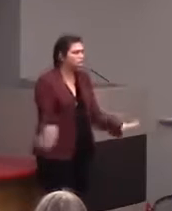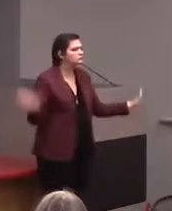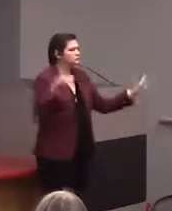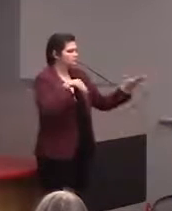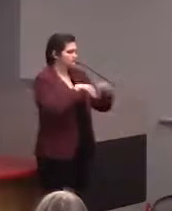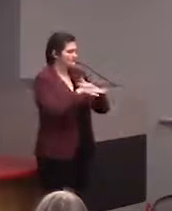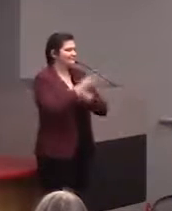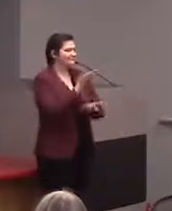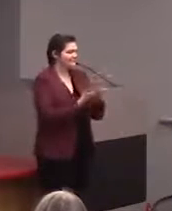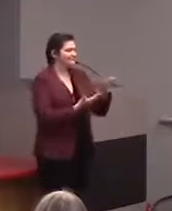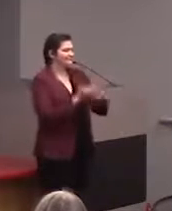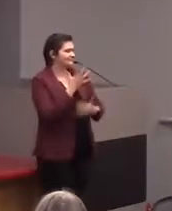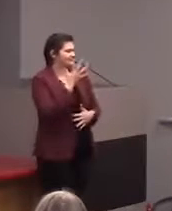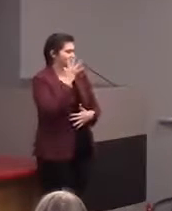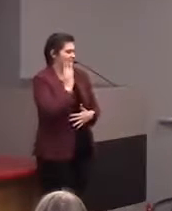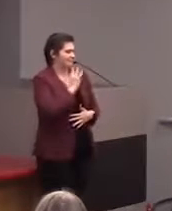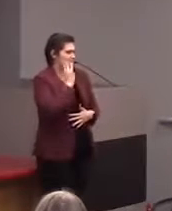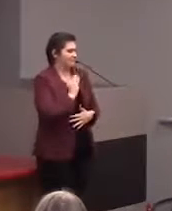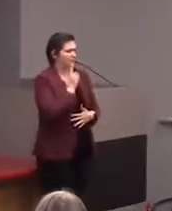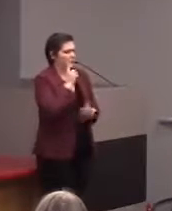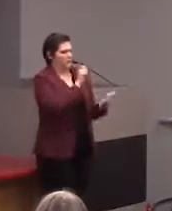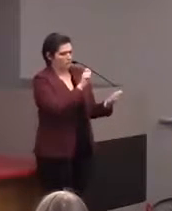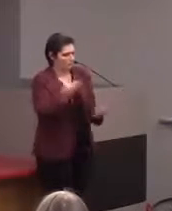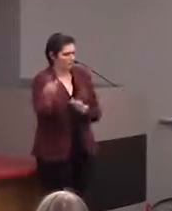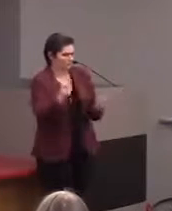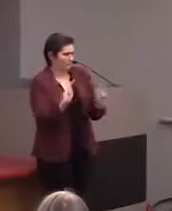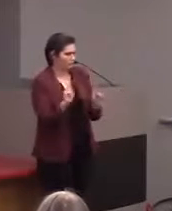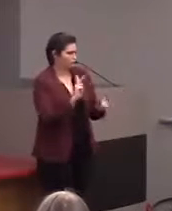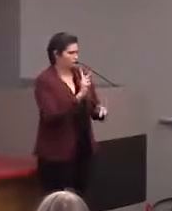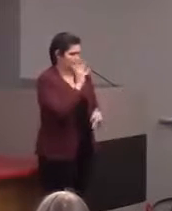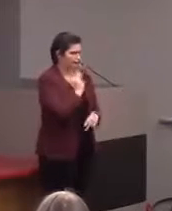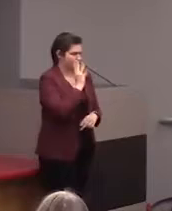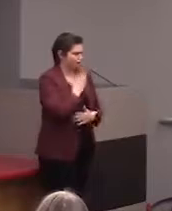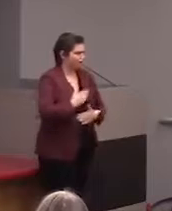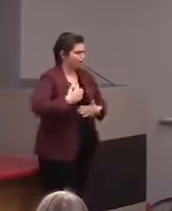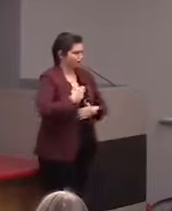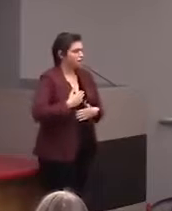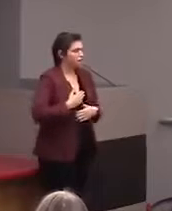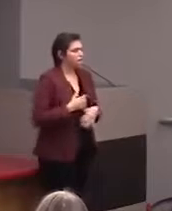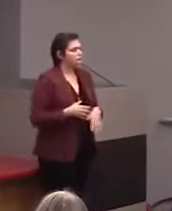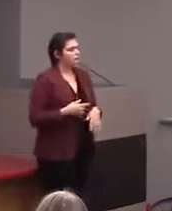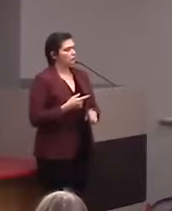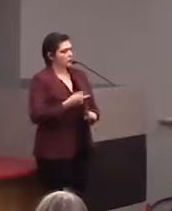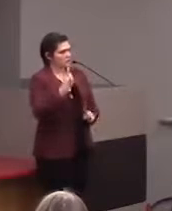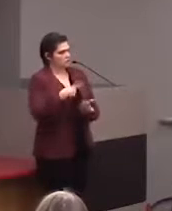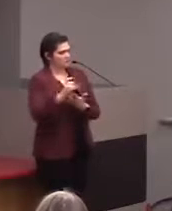hands-on experience for a lot of people. So one of the projects we did, and this was actually